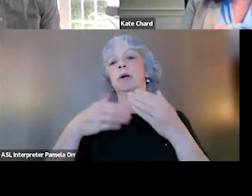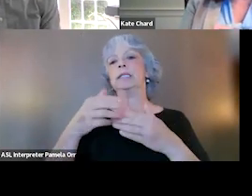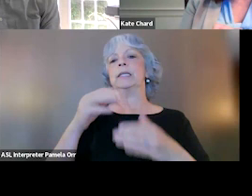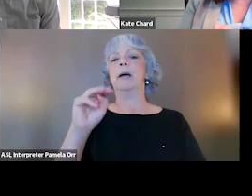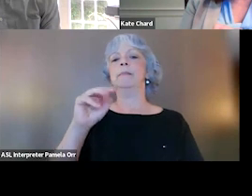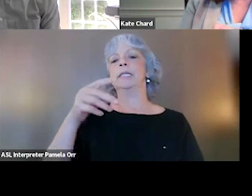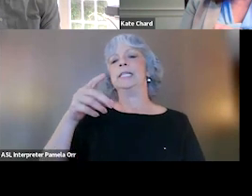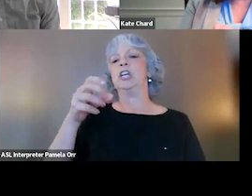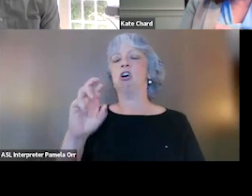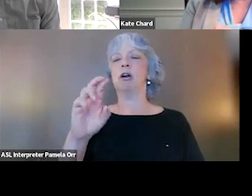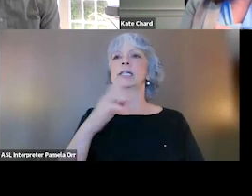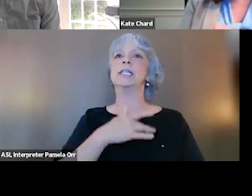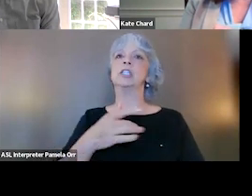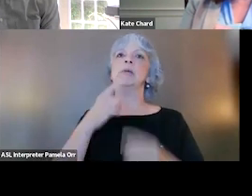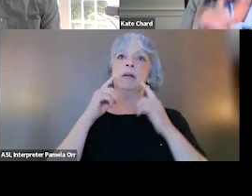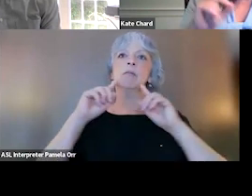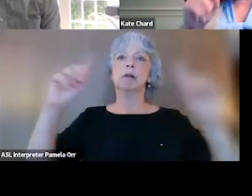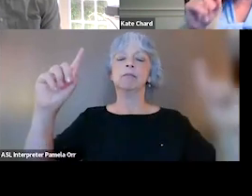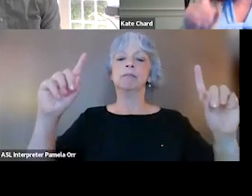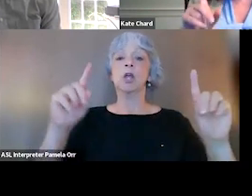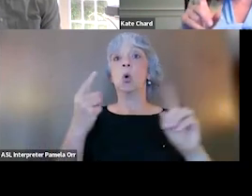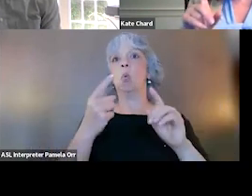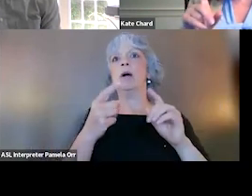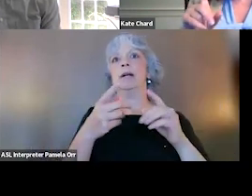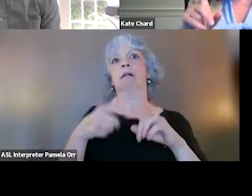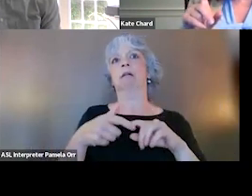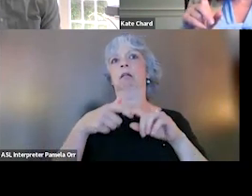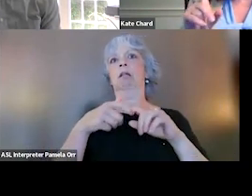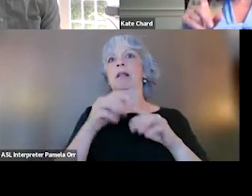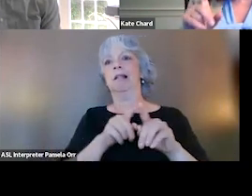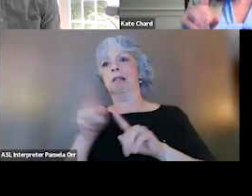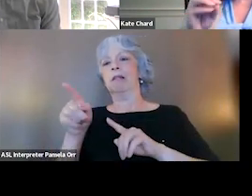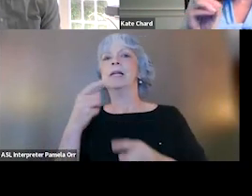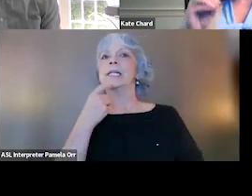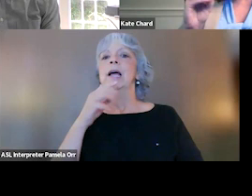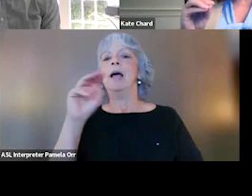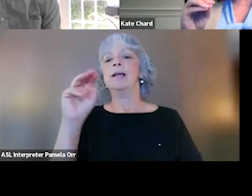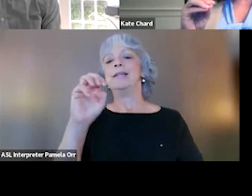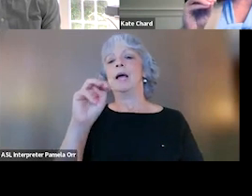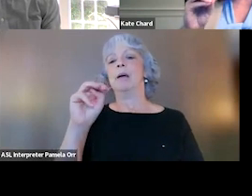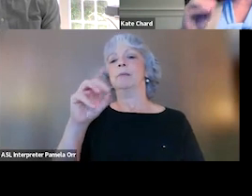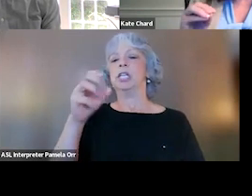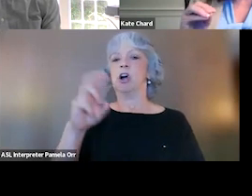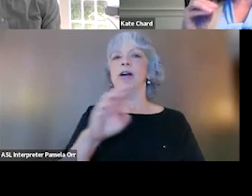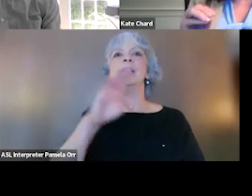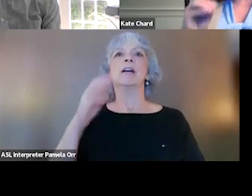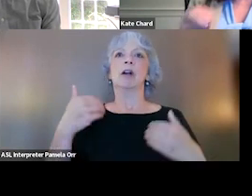tend to work very well. The one caveat I will say to this is that EMDR has never had a strong study